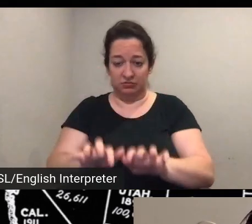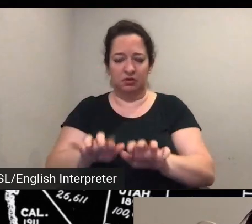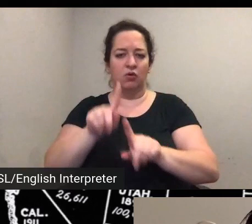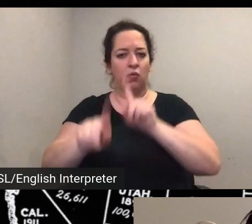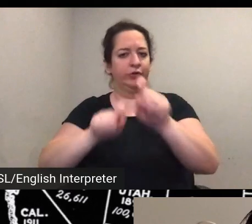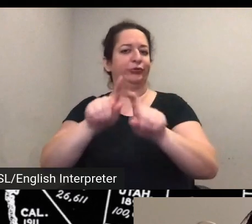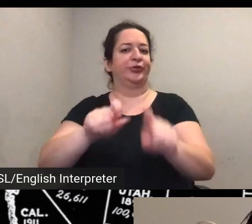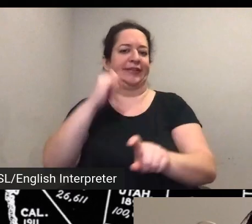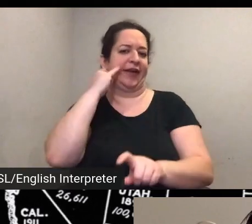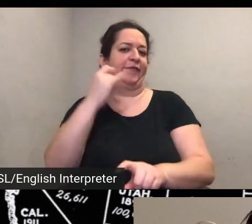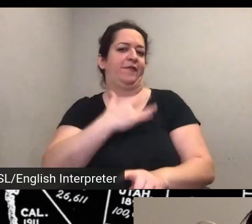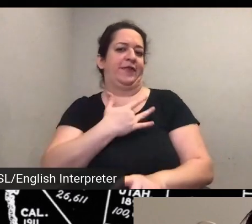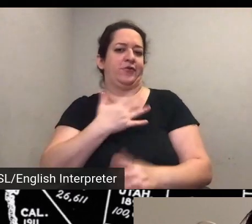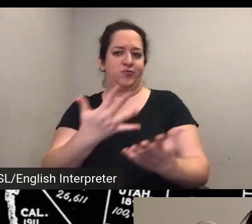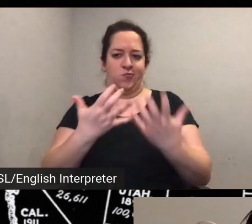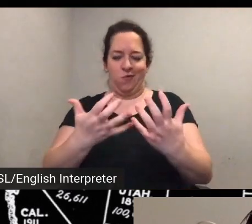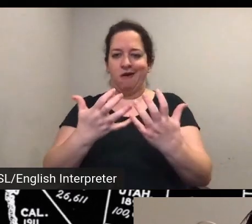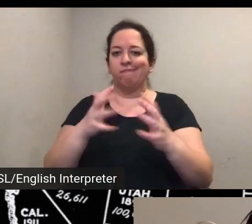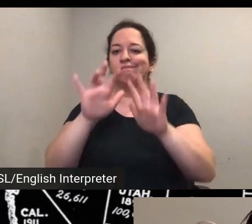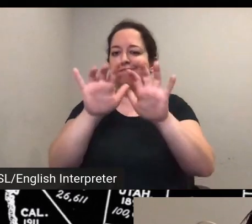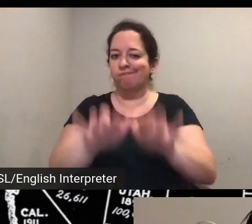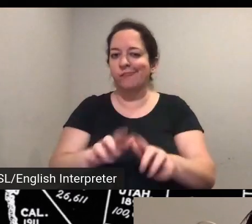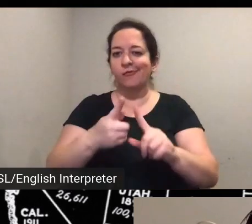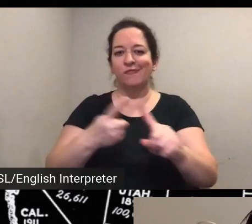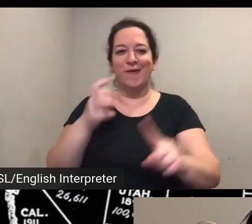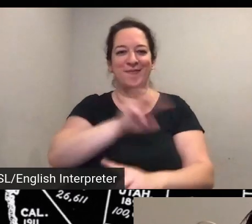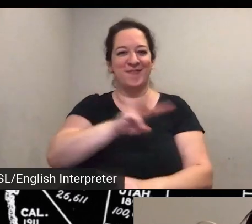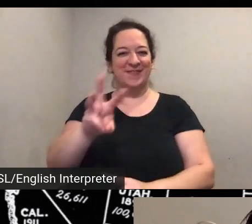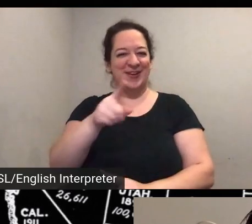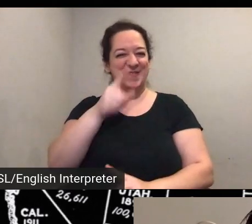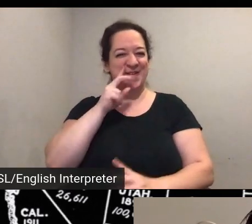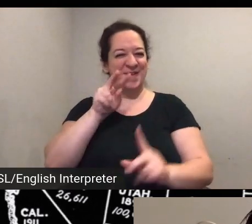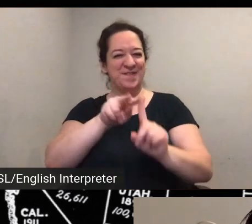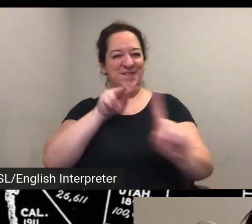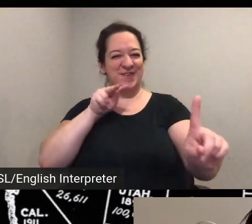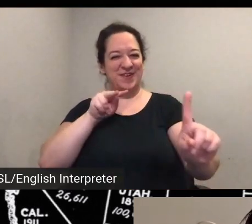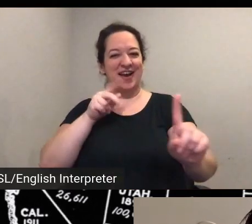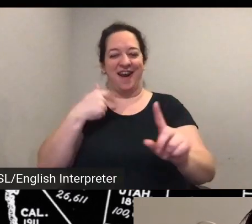box on the web page you're viewing from and i will voice them for you and we'll